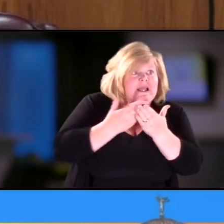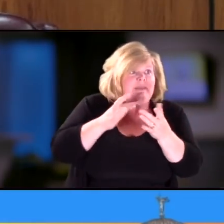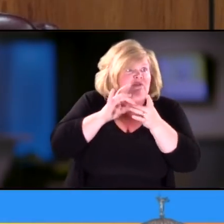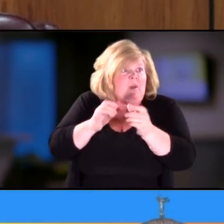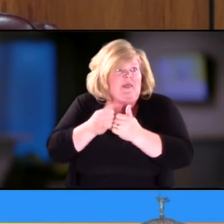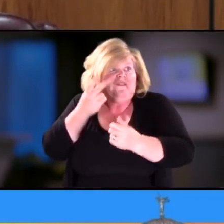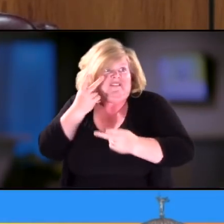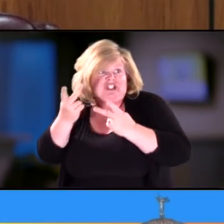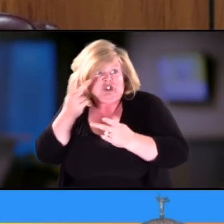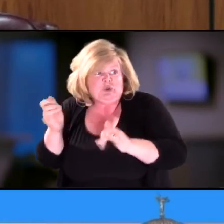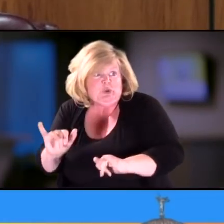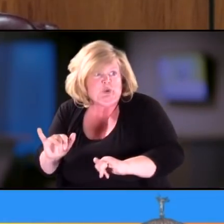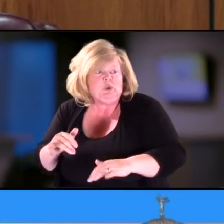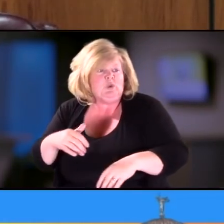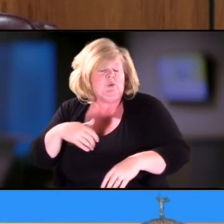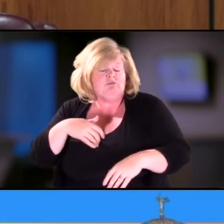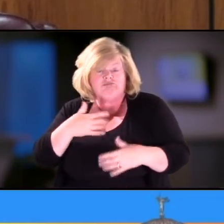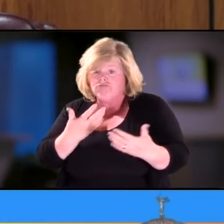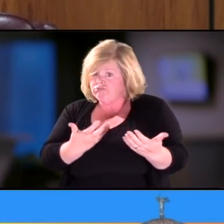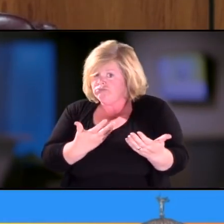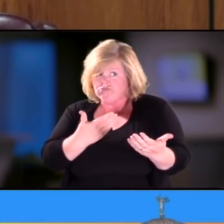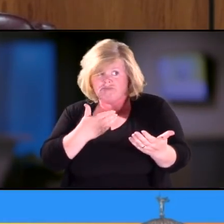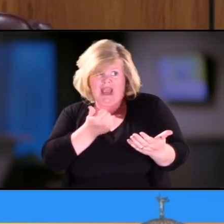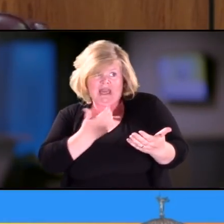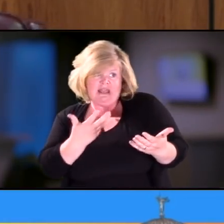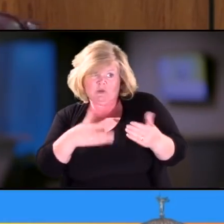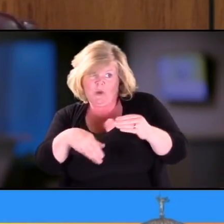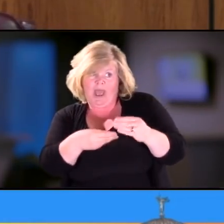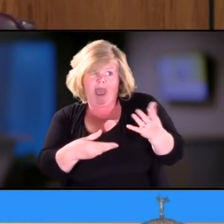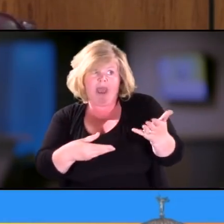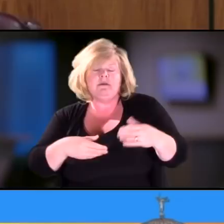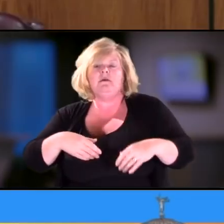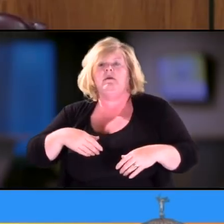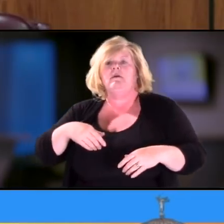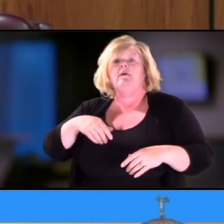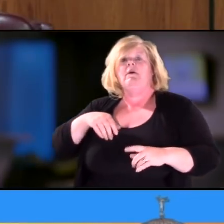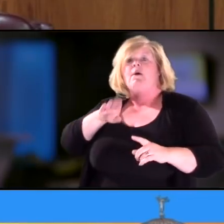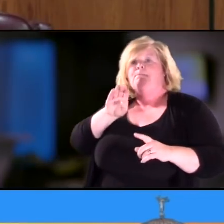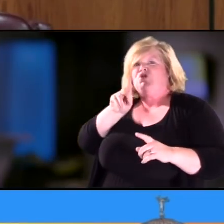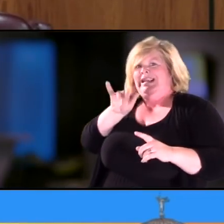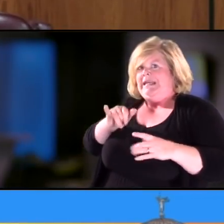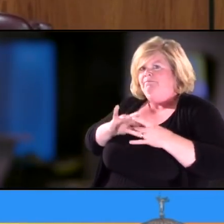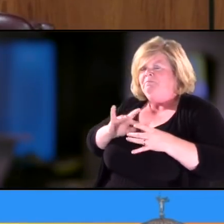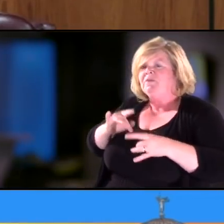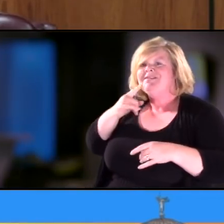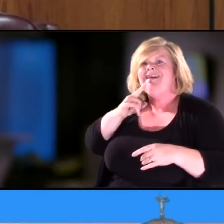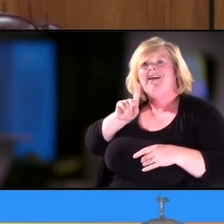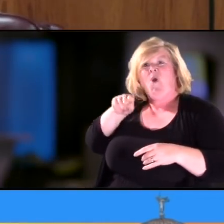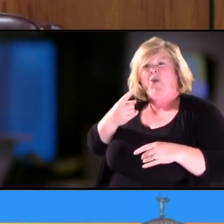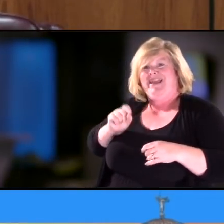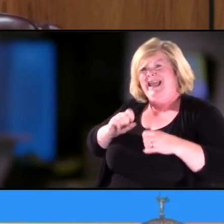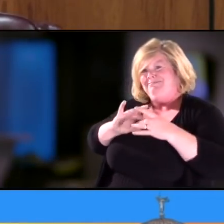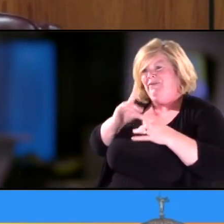It's my first question, so if-do you have anything to that? I can only personally speak for my daughter, and her specific syndrome.